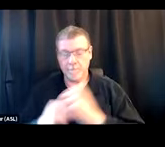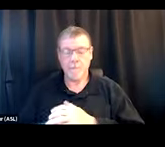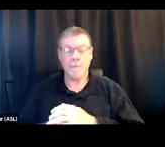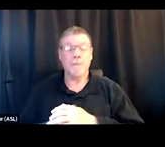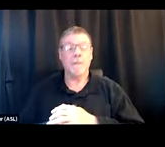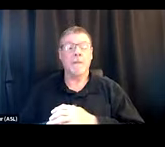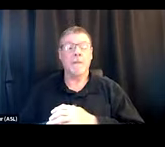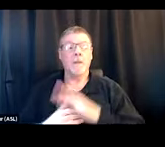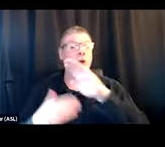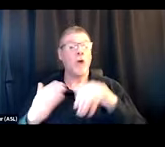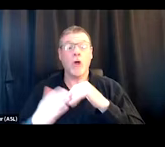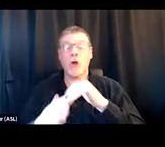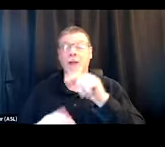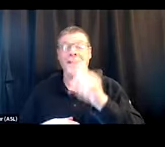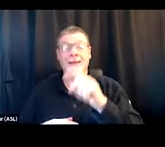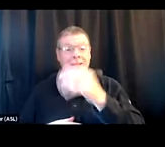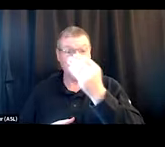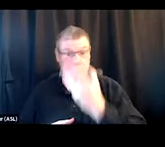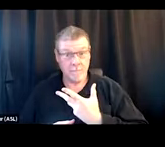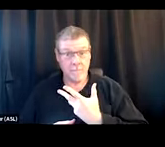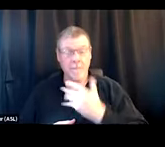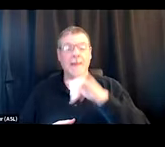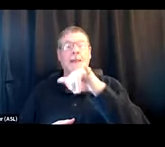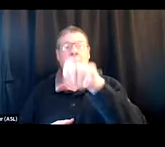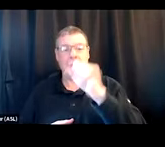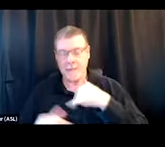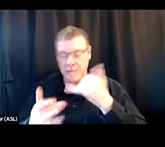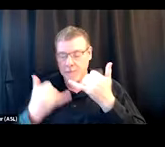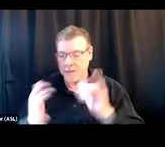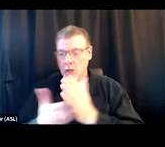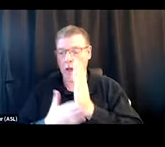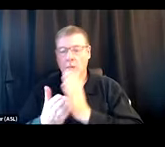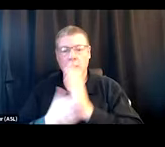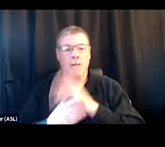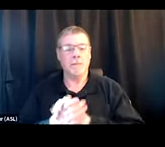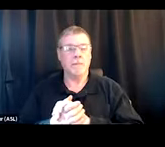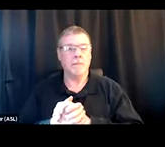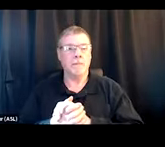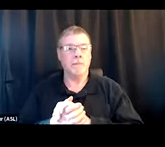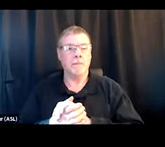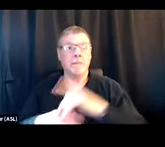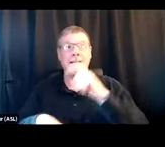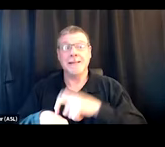All we need you to tell us is, 'Yes, I'm still okay.'" Like, you don't have to put limits on the time people use the restroom.